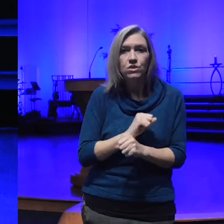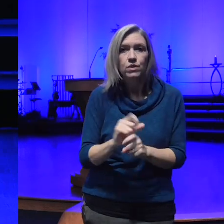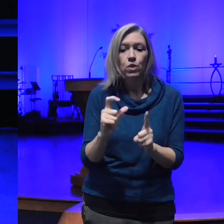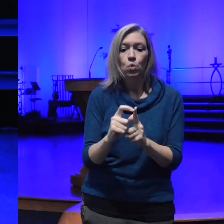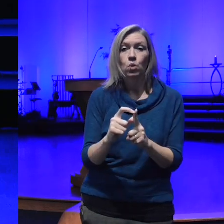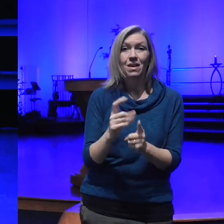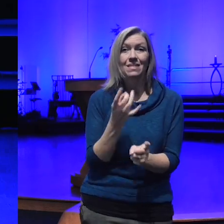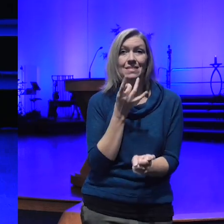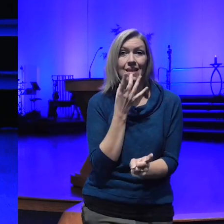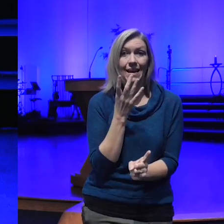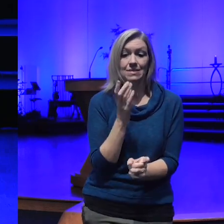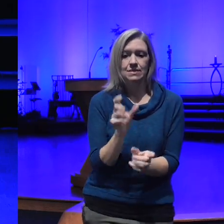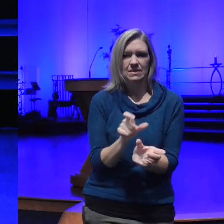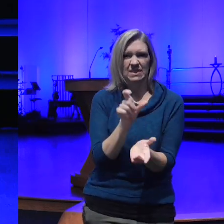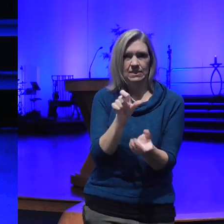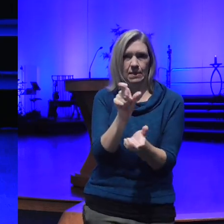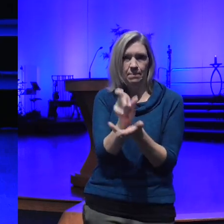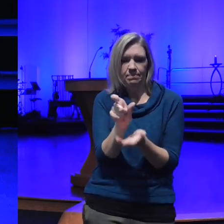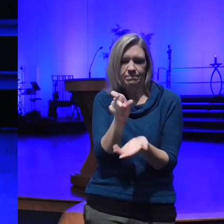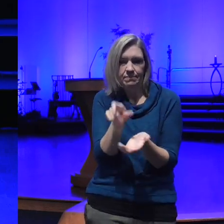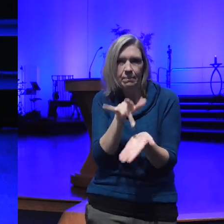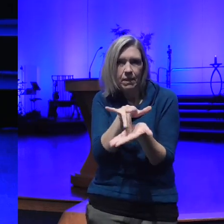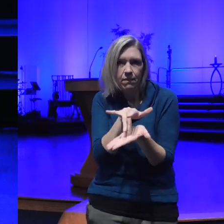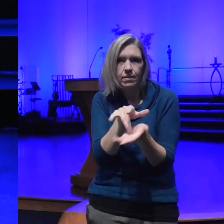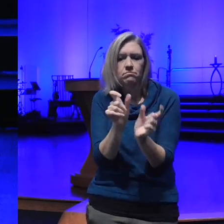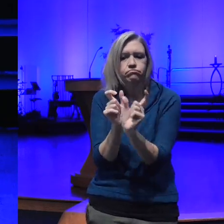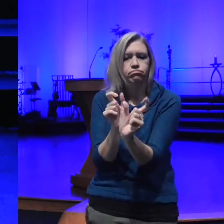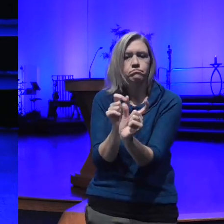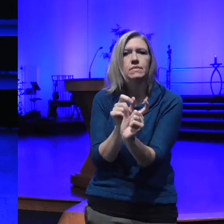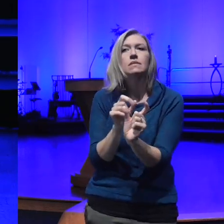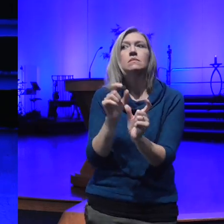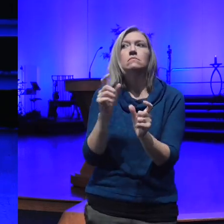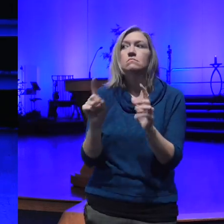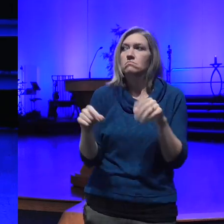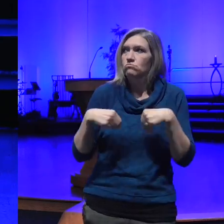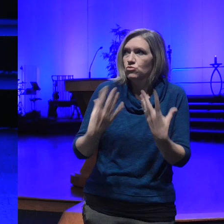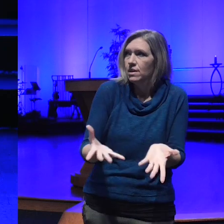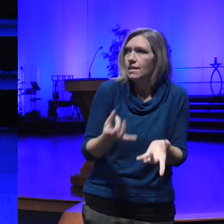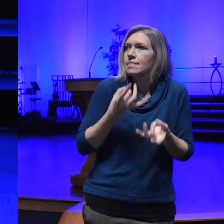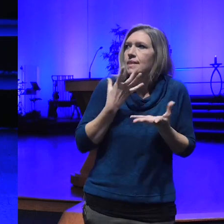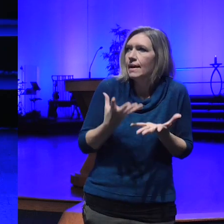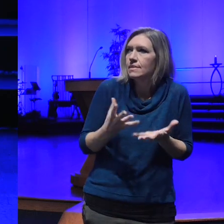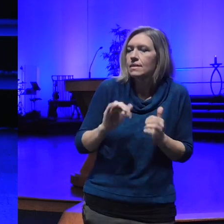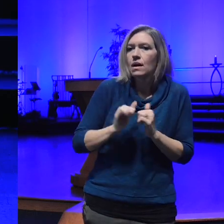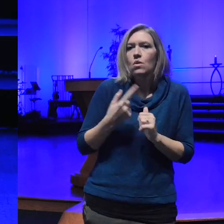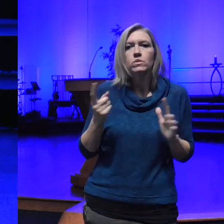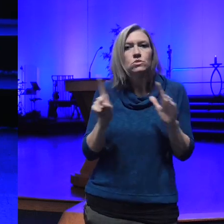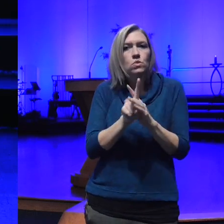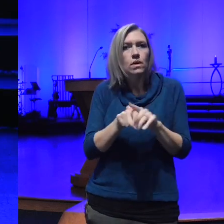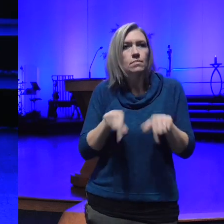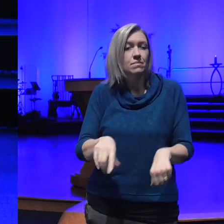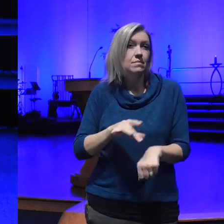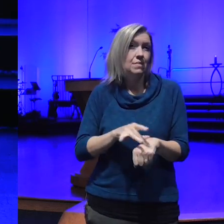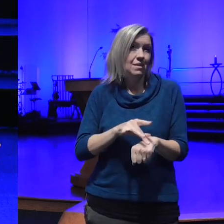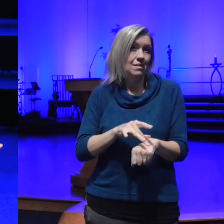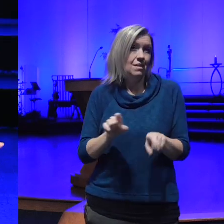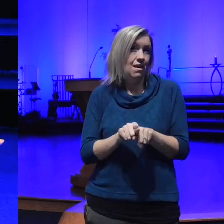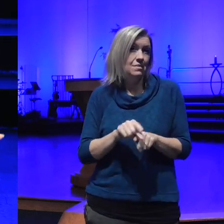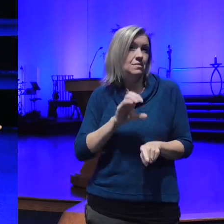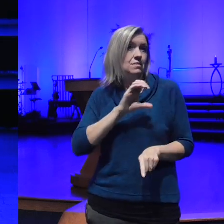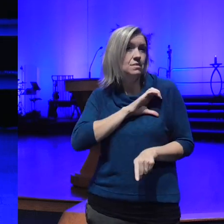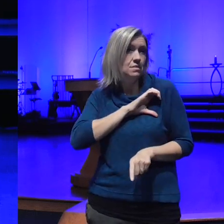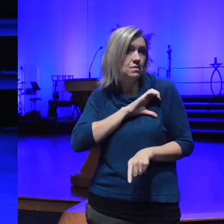light to the way we show up on this planet at a as a citizen the things we say and do in our